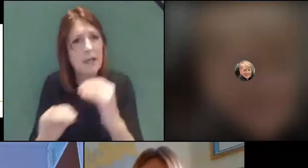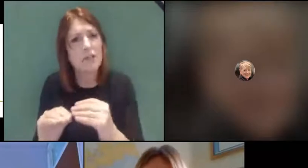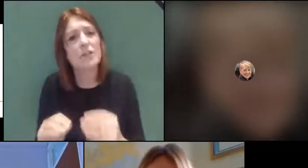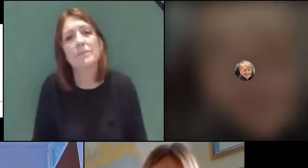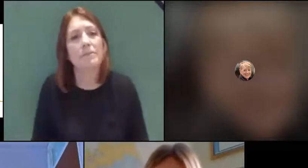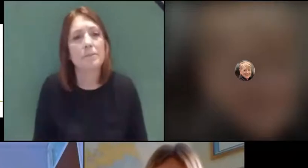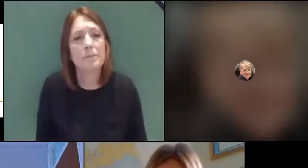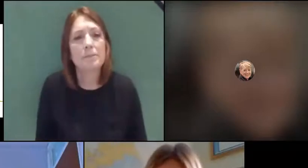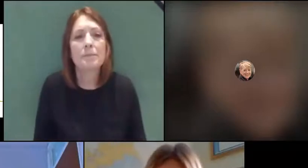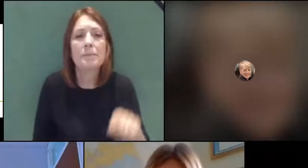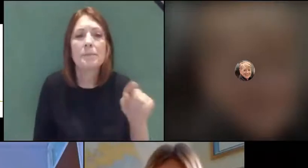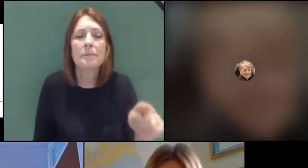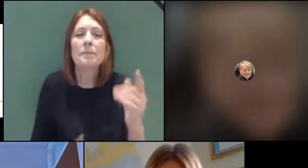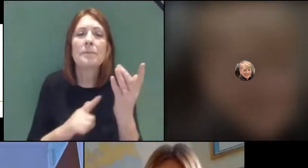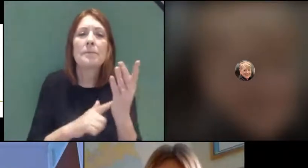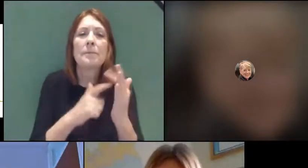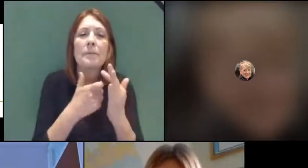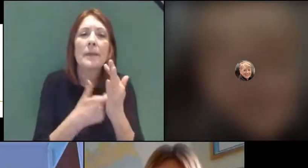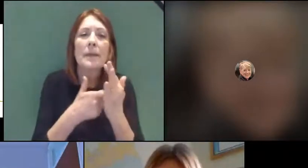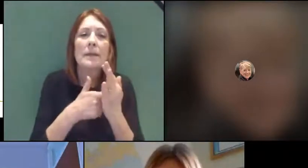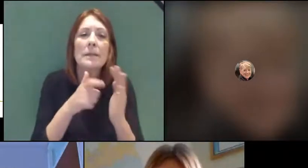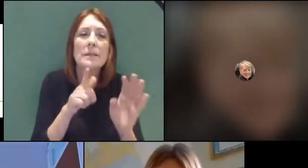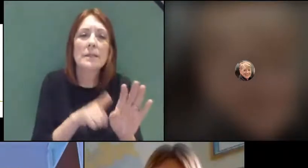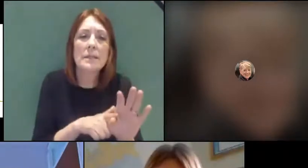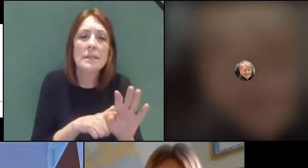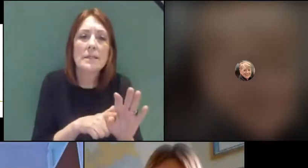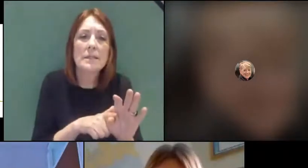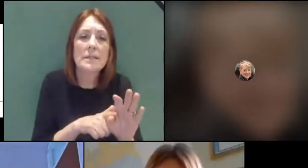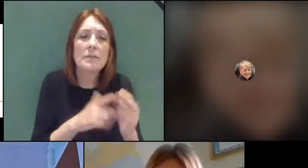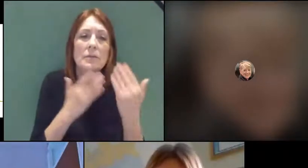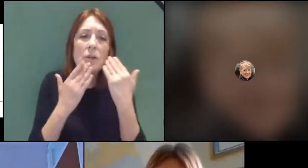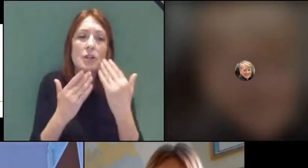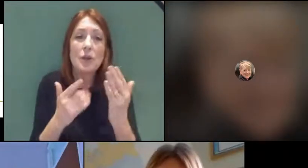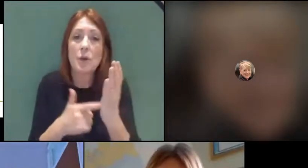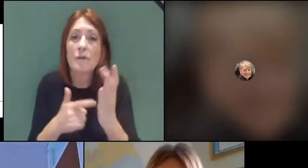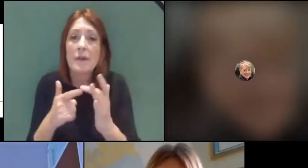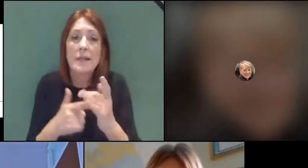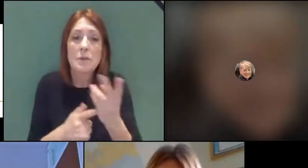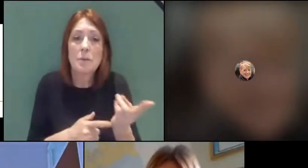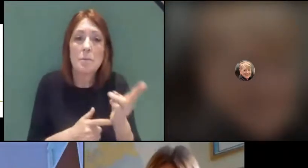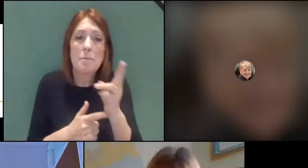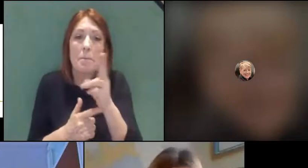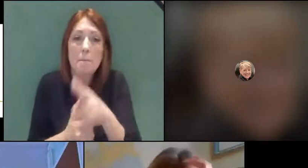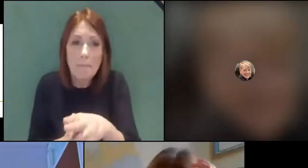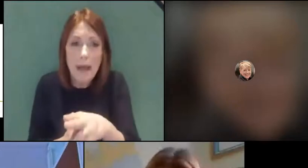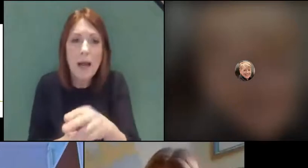I don't know whether it's back on stage, but I do know that Herts for Learning